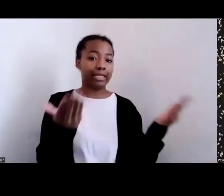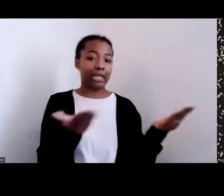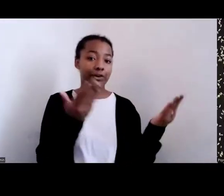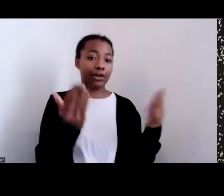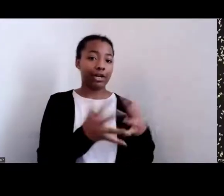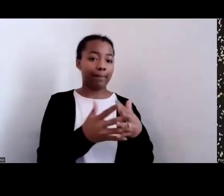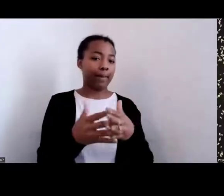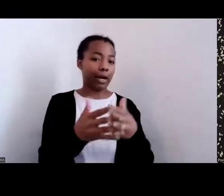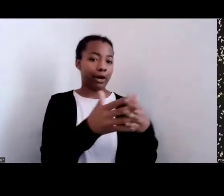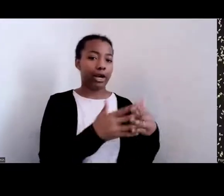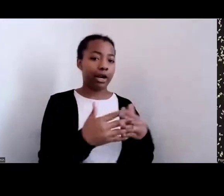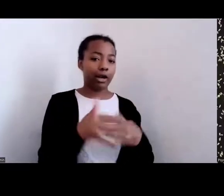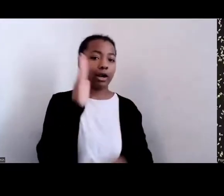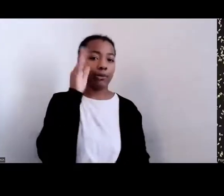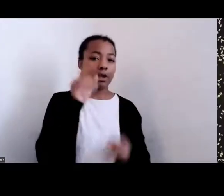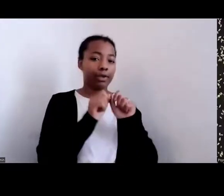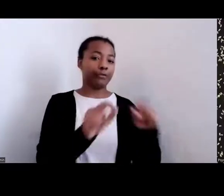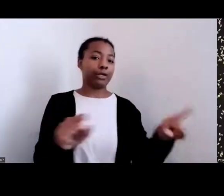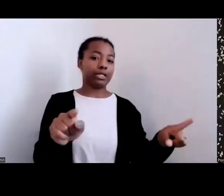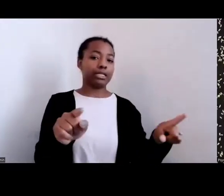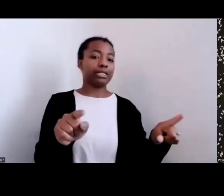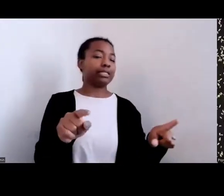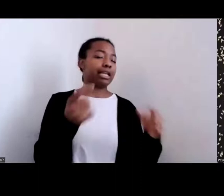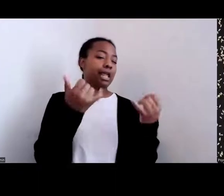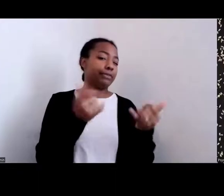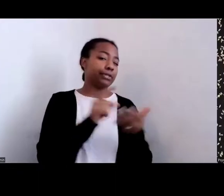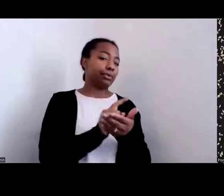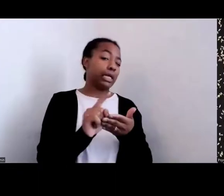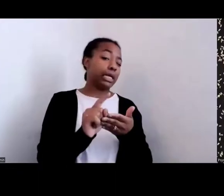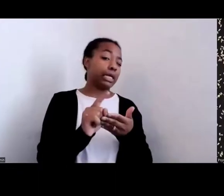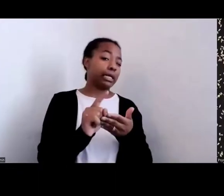next week, you know, I try to dispel this myth.